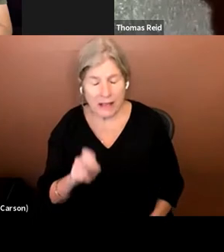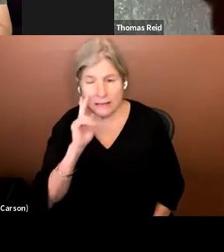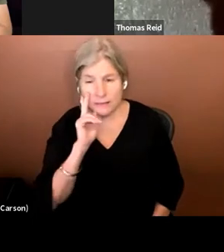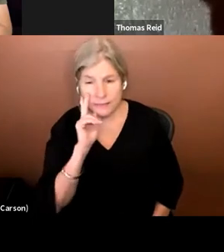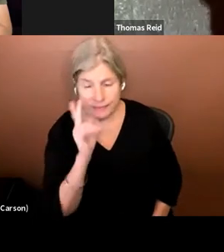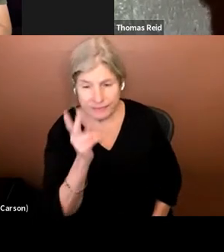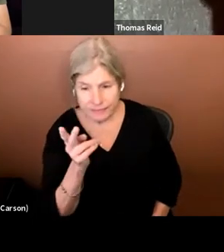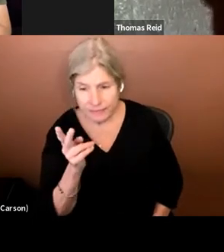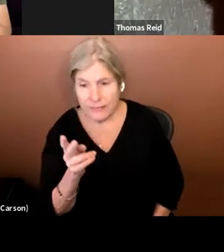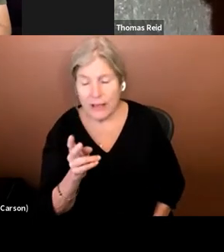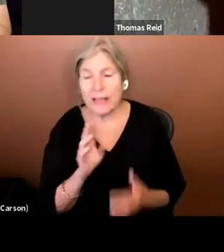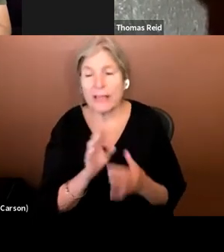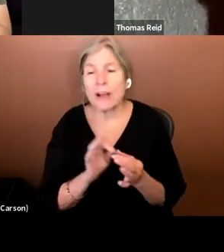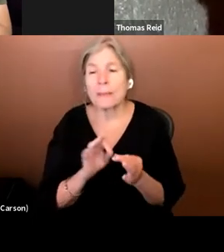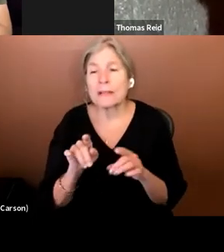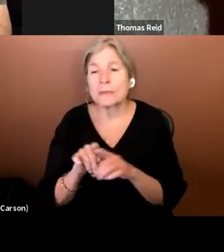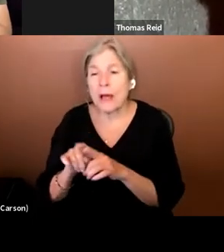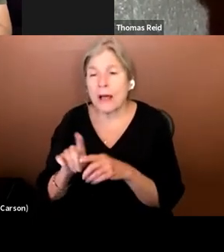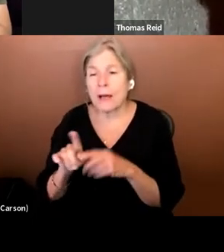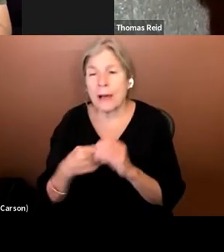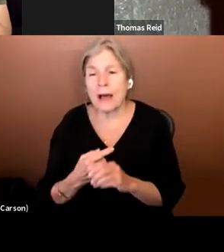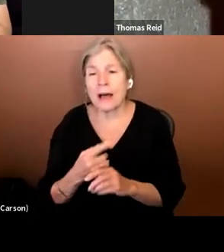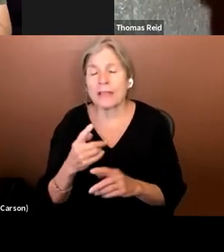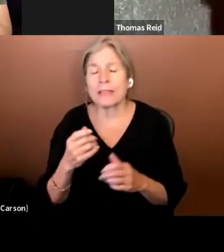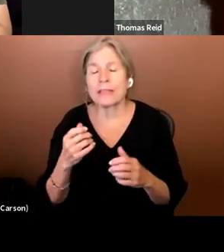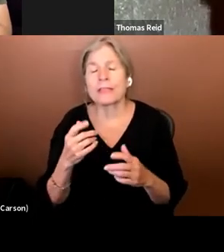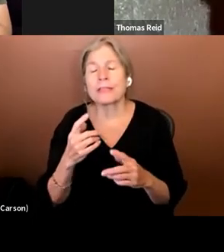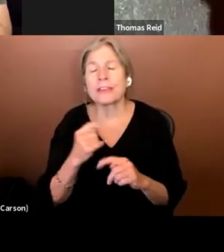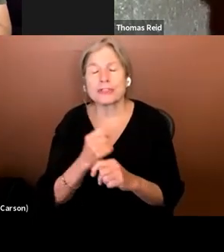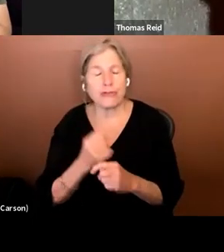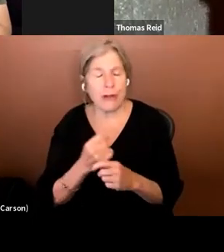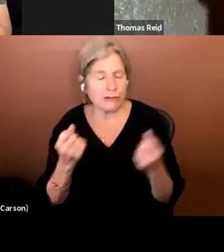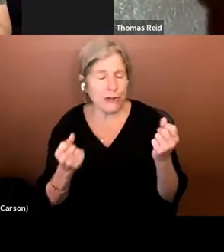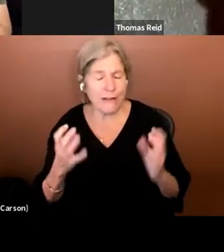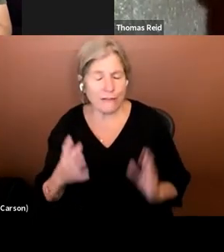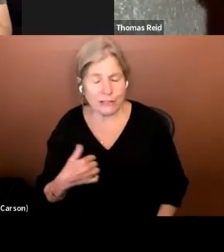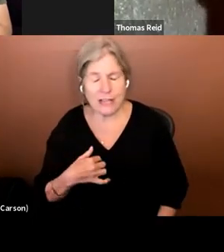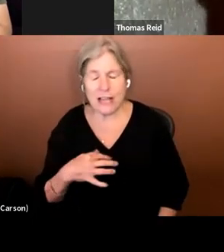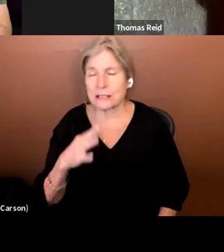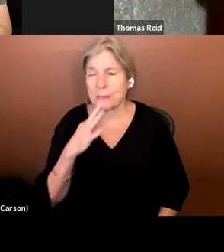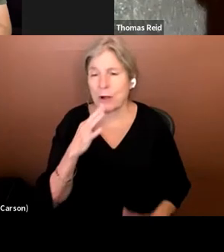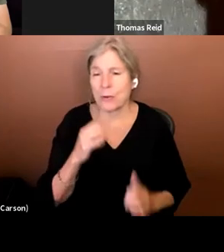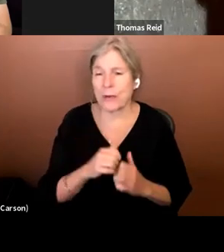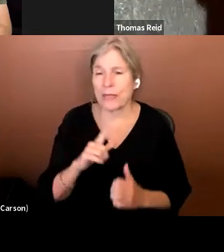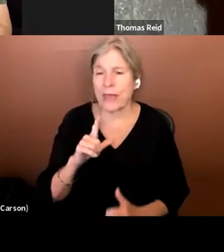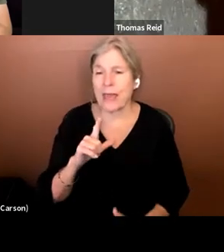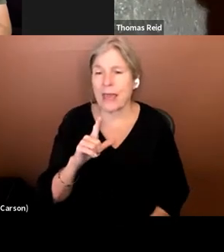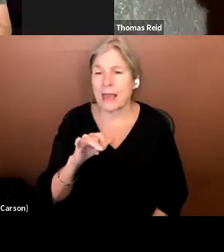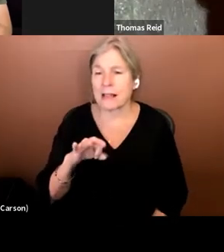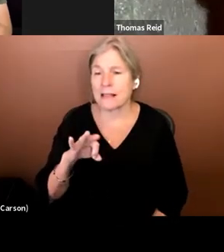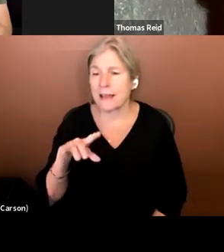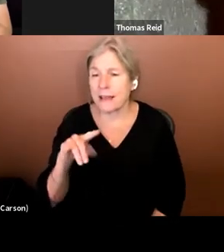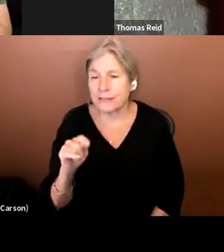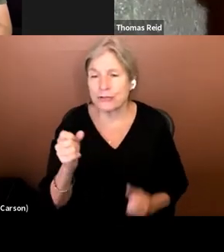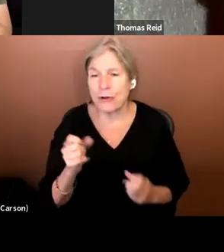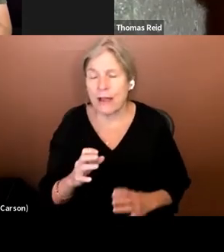the comment as well about the truck drivers. I spoke with a lift driver not too long ago.